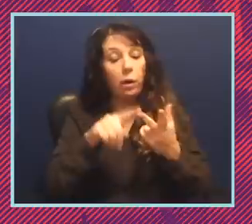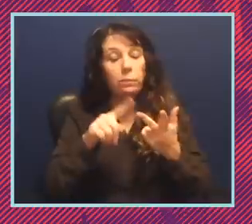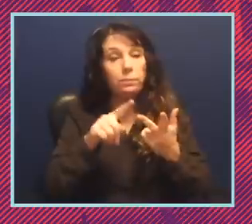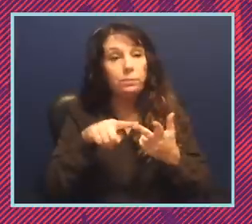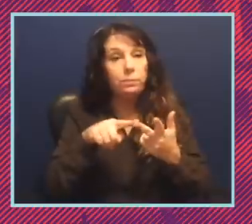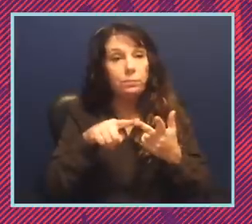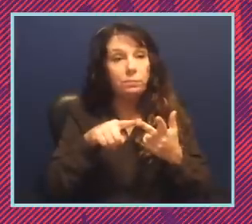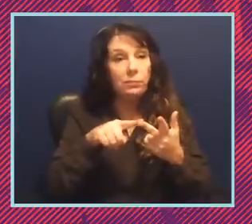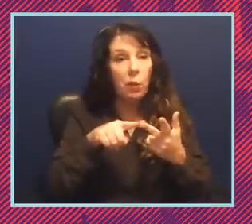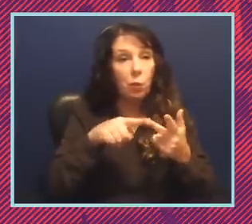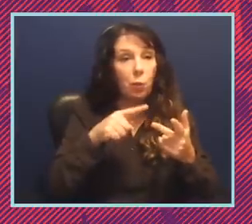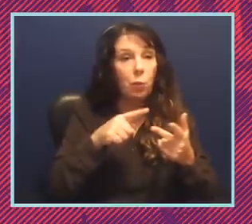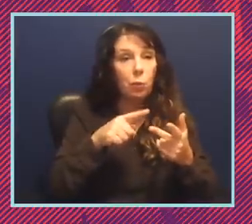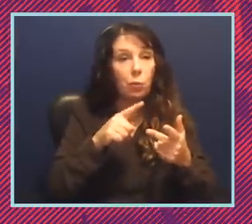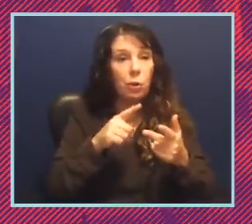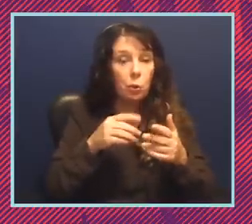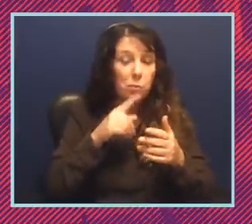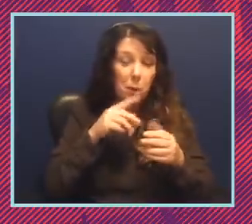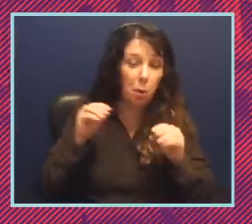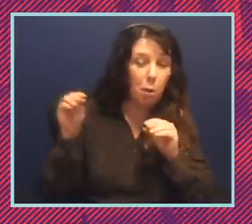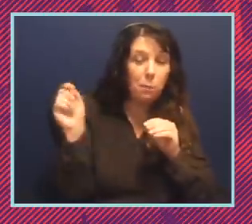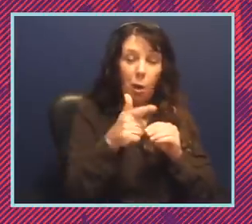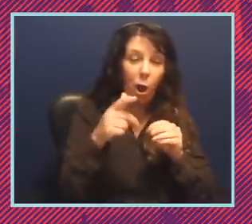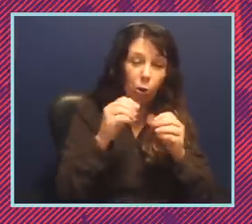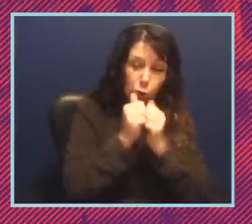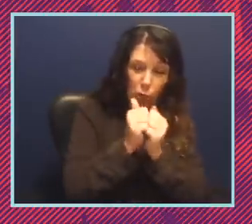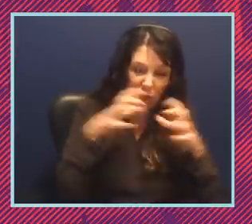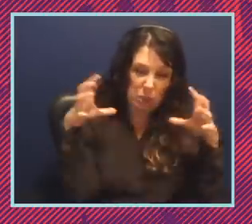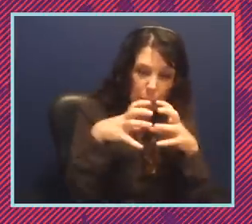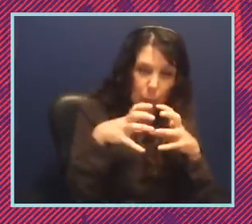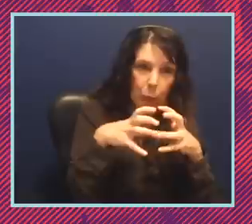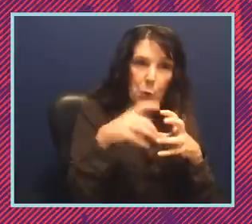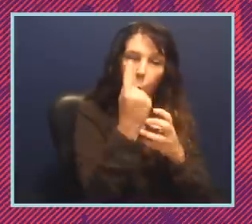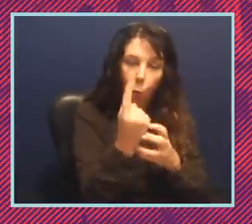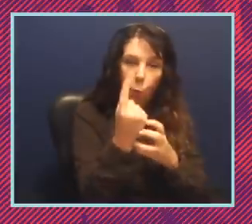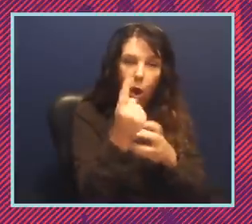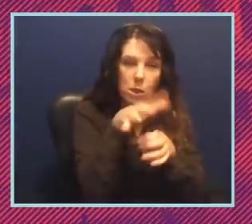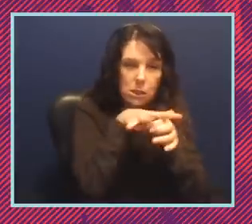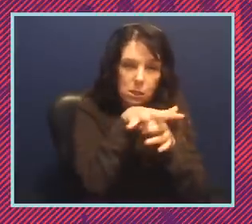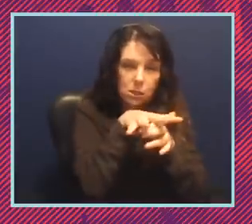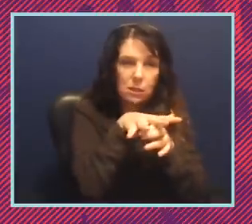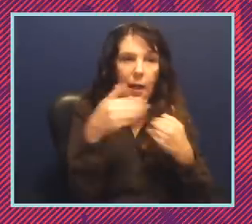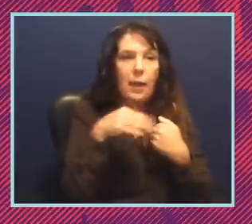pack them but you over concentrate them so that you have a a district that has 98